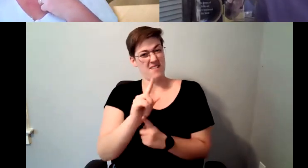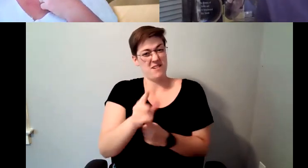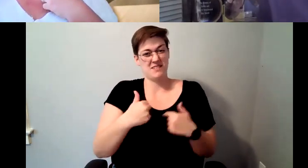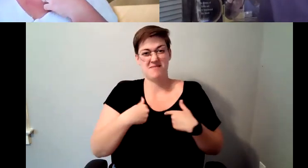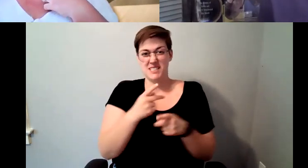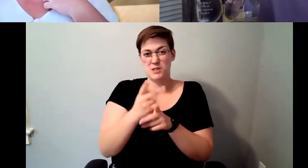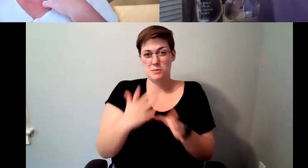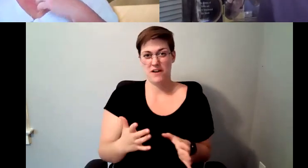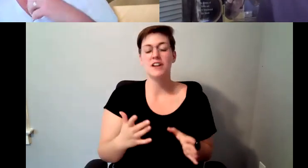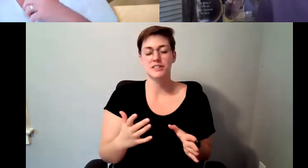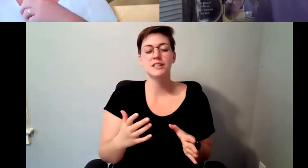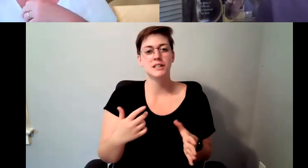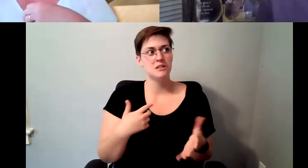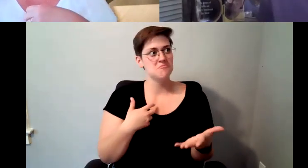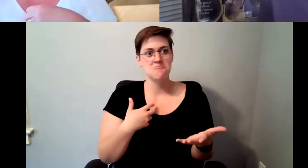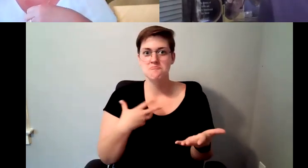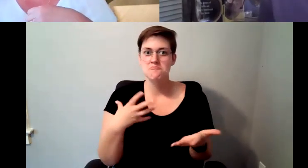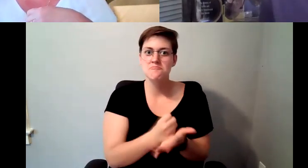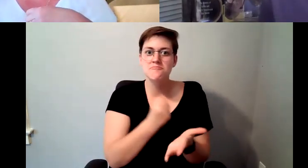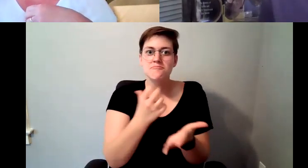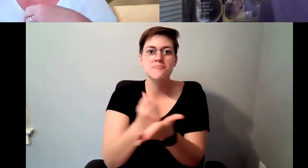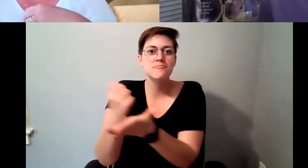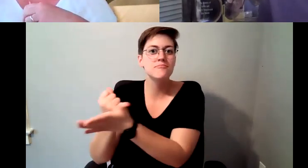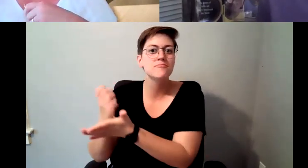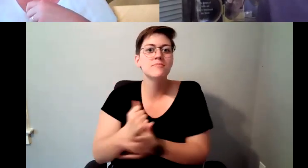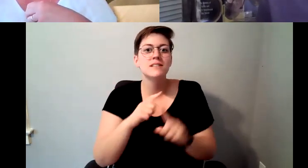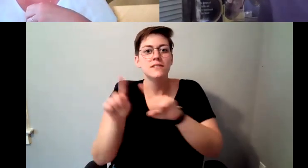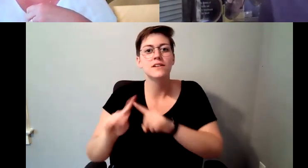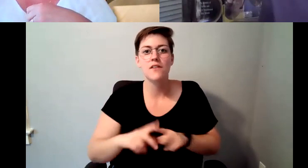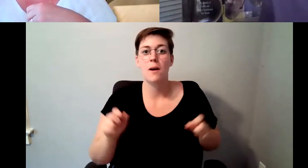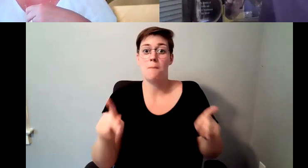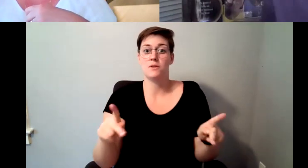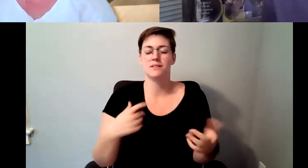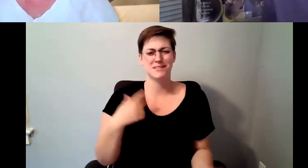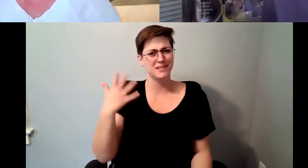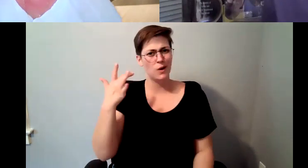opportunity that I had, because then, I was in a position where I was responsible for the well being.